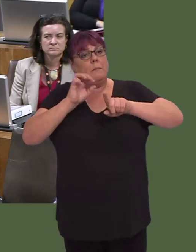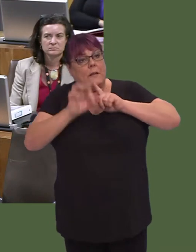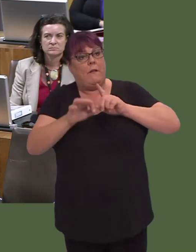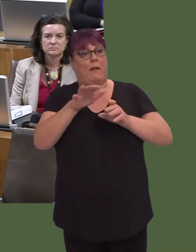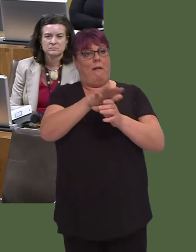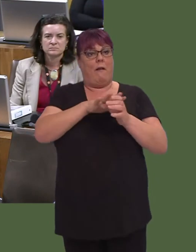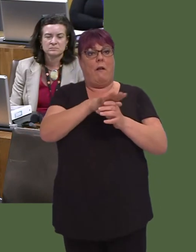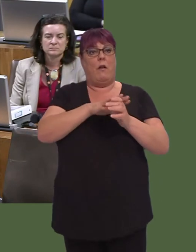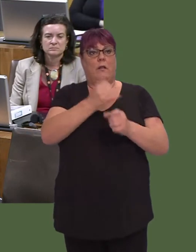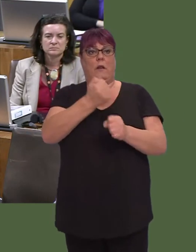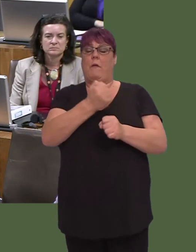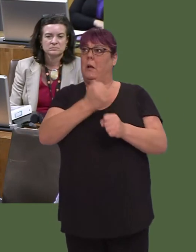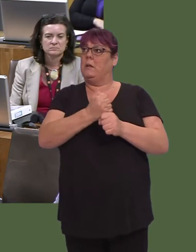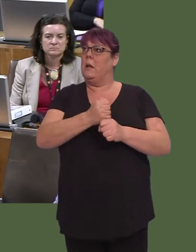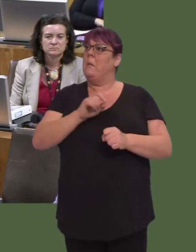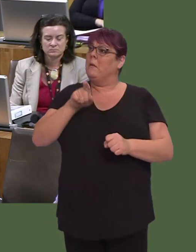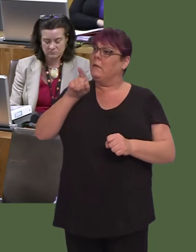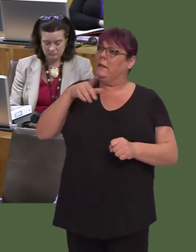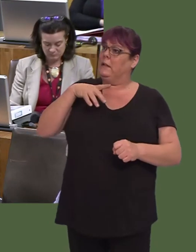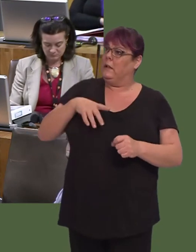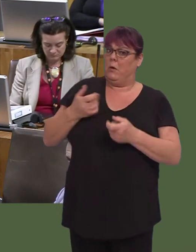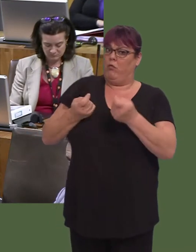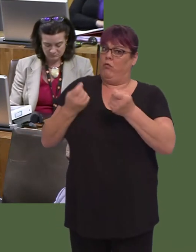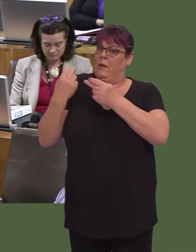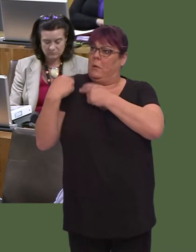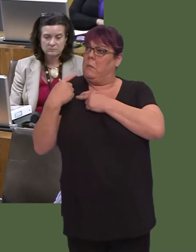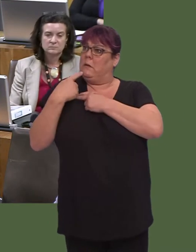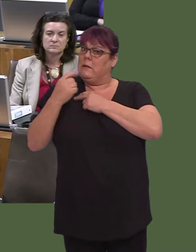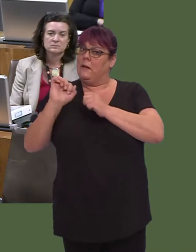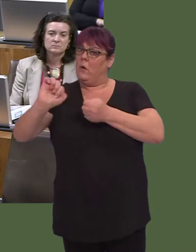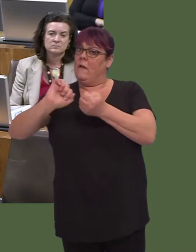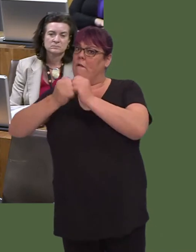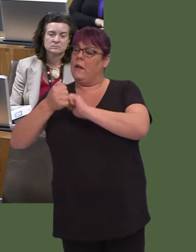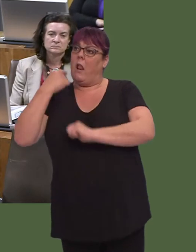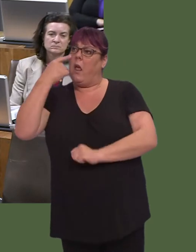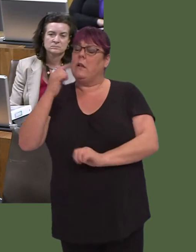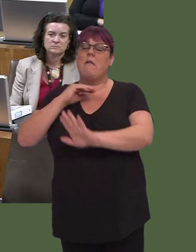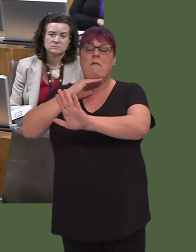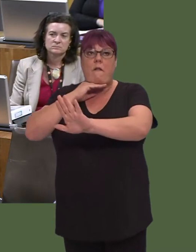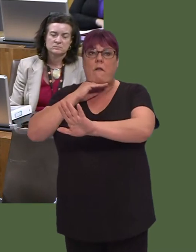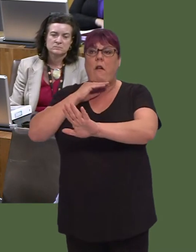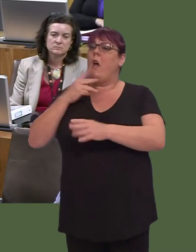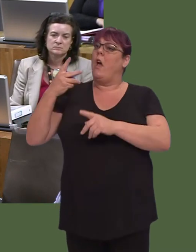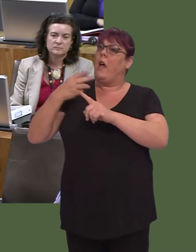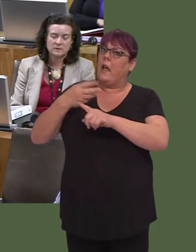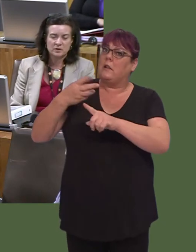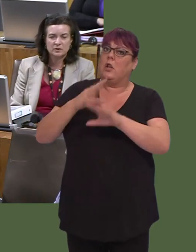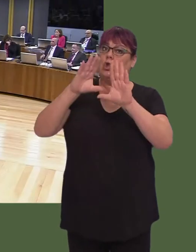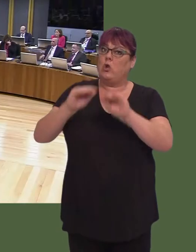to take some responsibility and say to his colleagues in London, 'Enough is enoughólet's end austerity; give Wales the money that it deserves.'